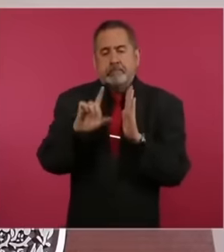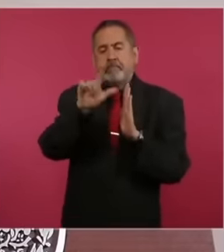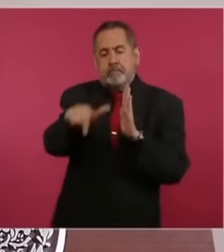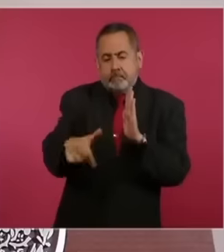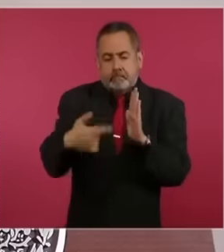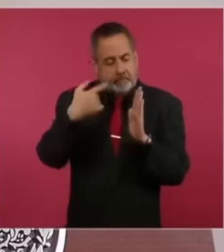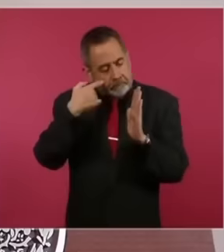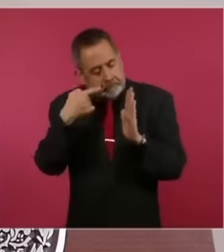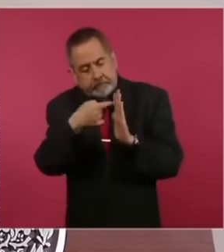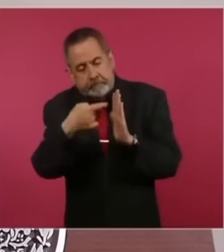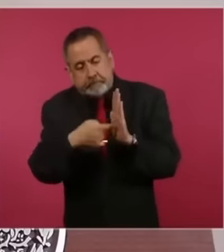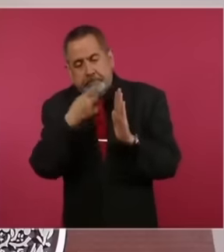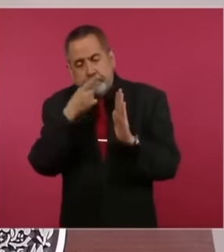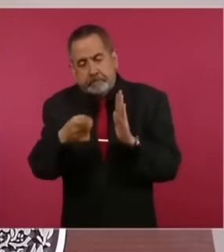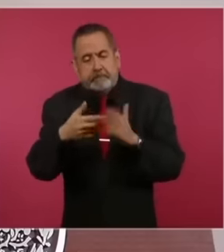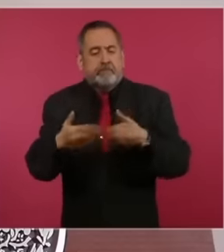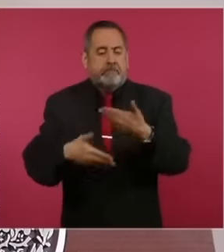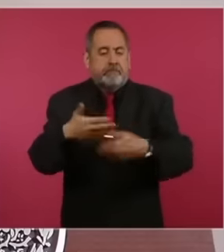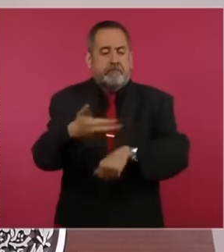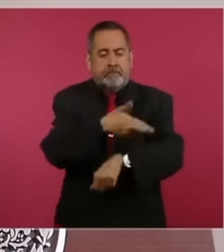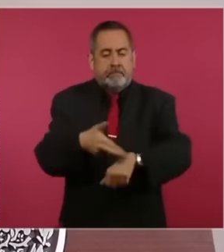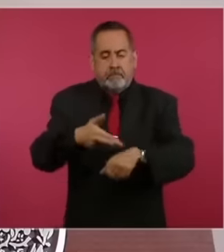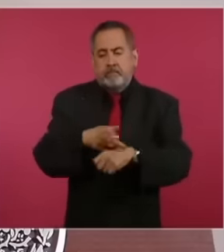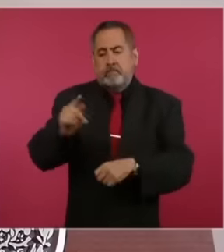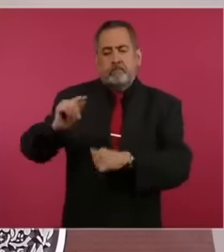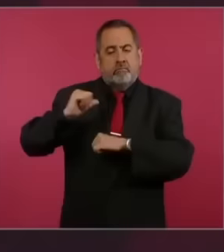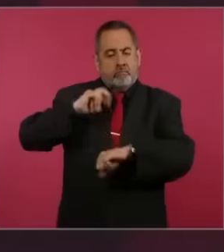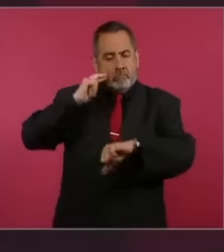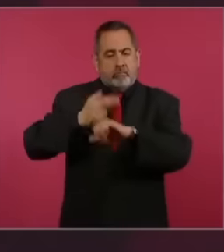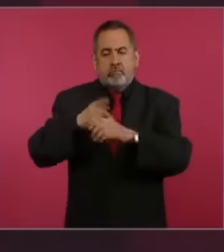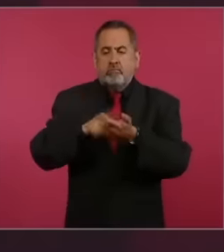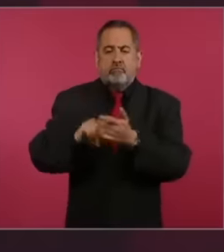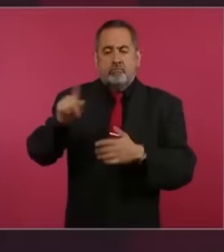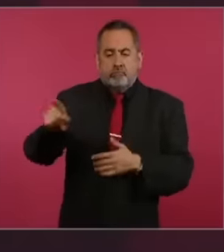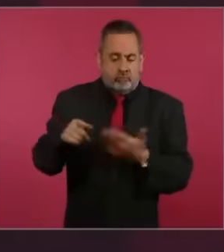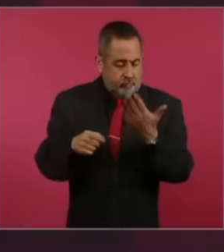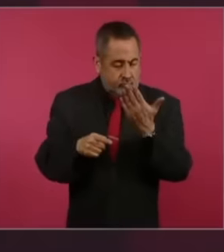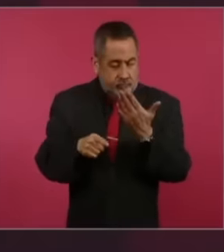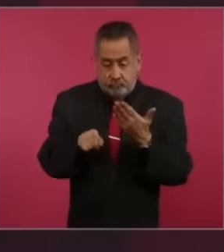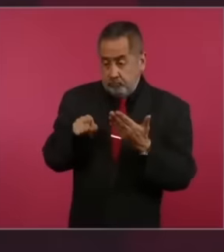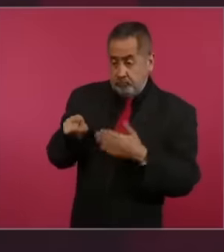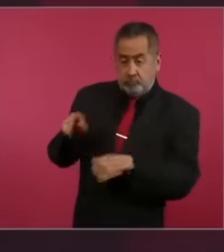it would proceed then if the tax authority has a determination to So